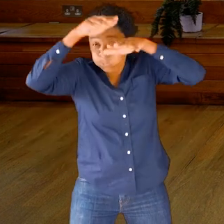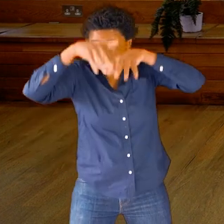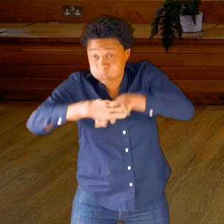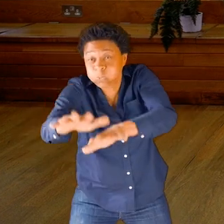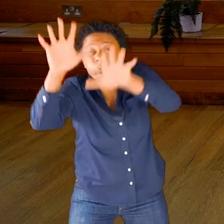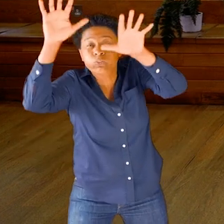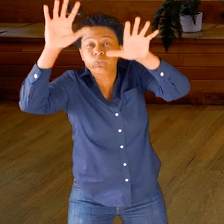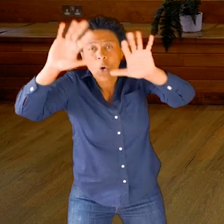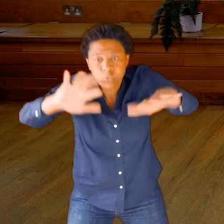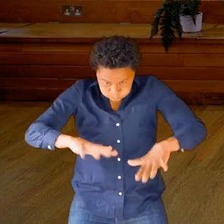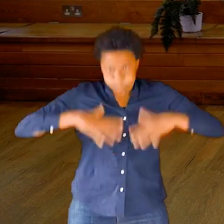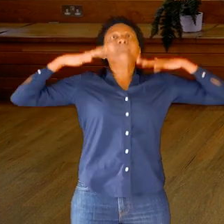It can crash like a wave.